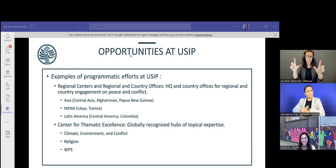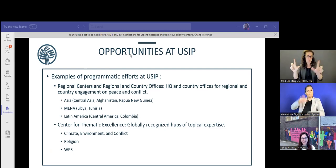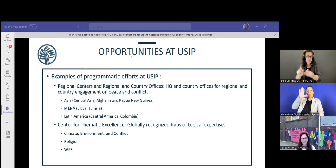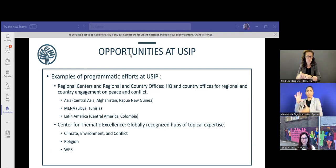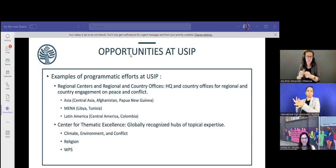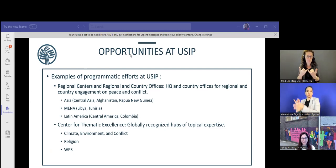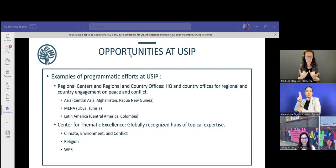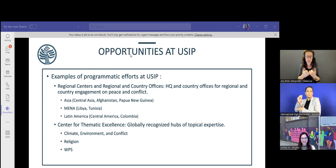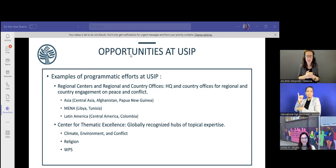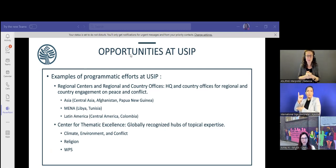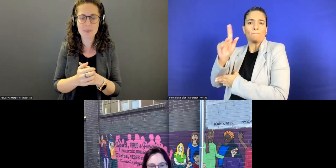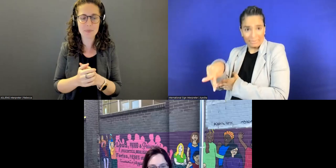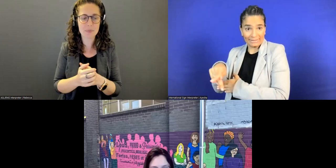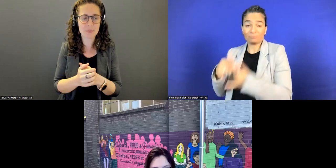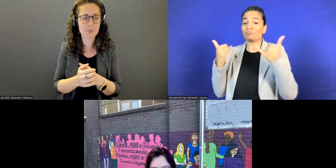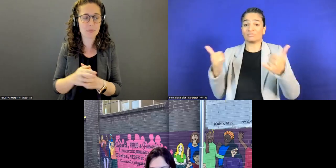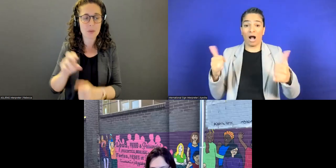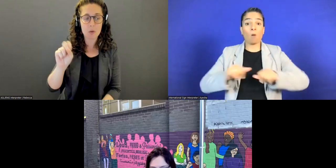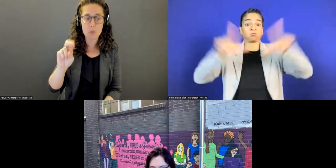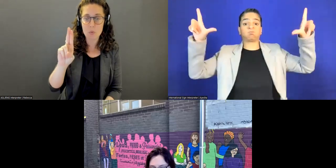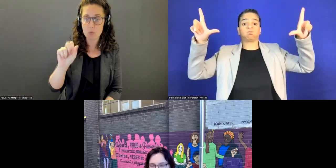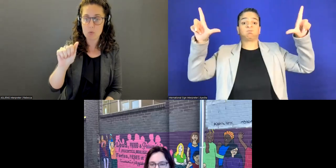I'd like to invite Susan back on.